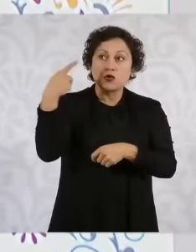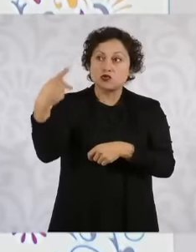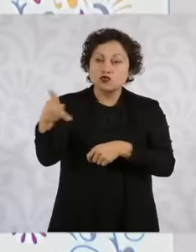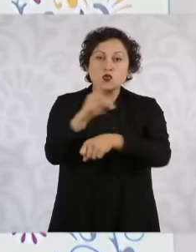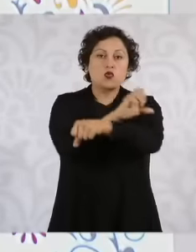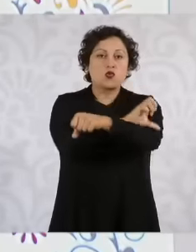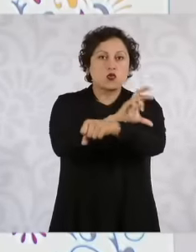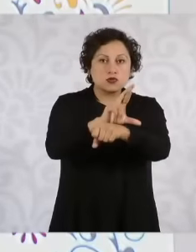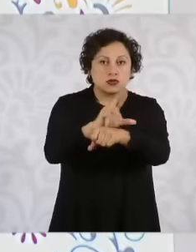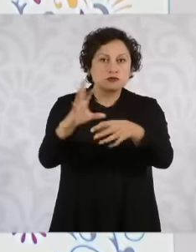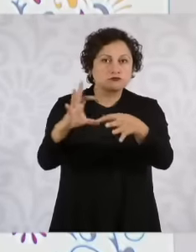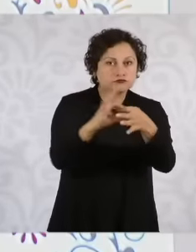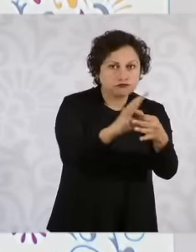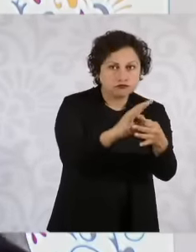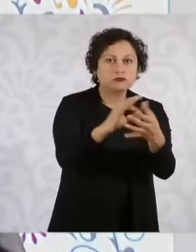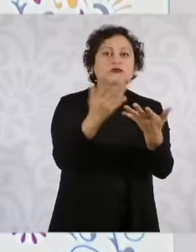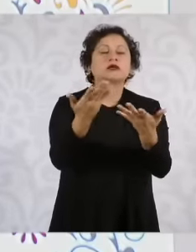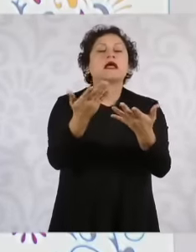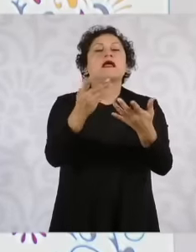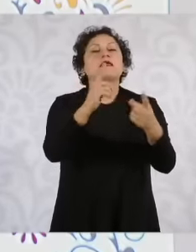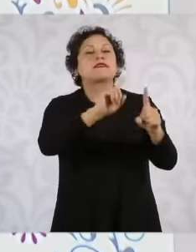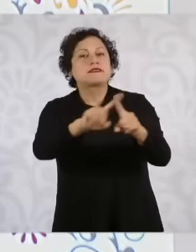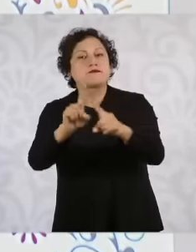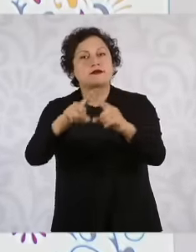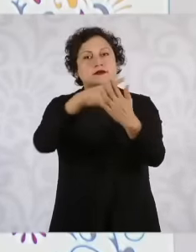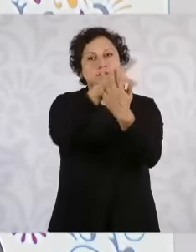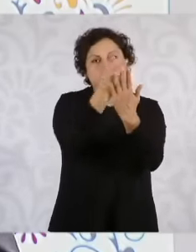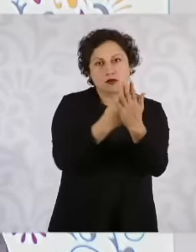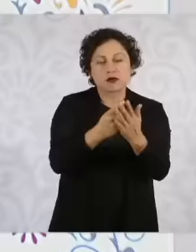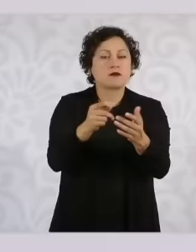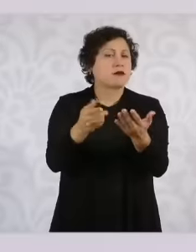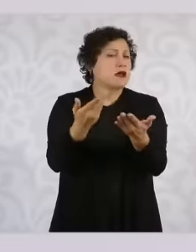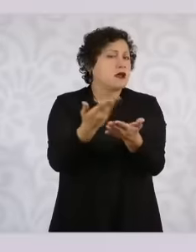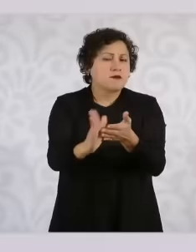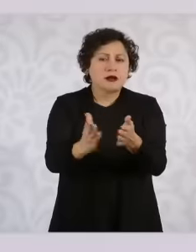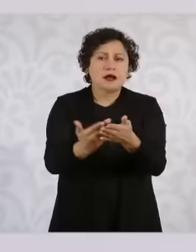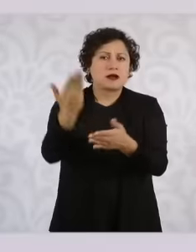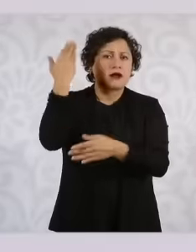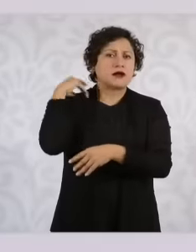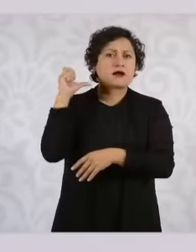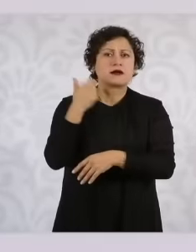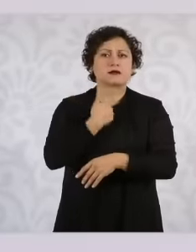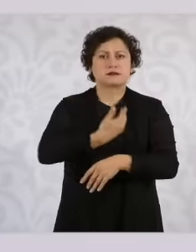series of programs that, in addition to those the president had, can serve families in a